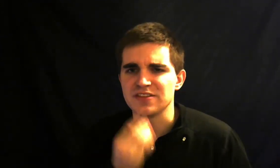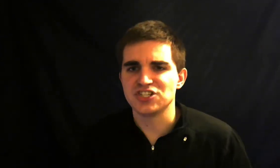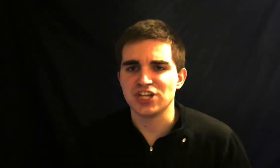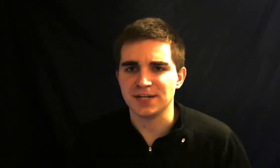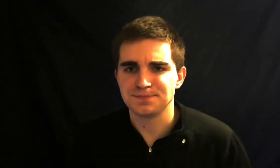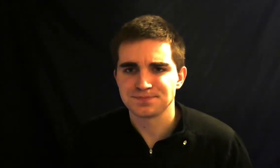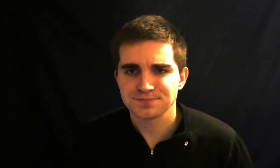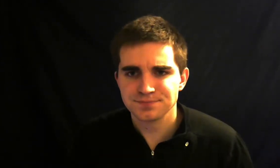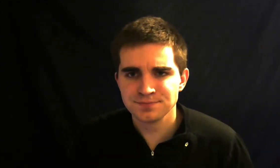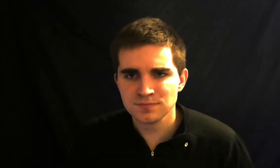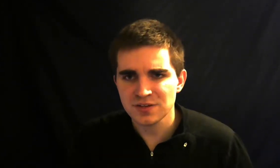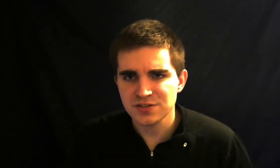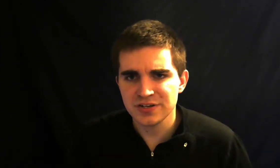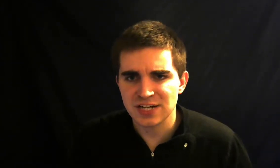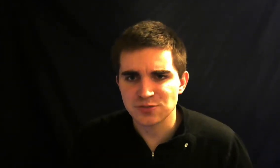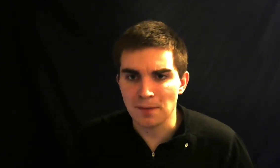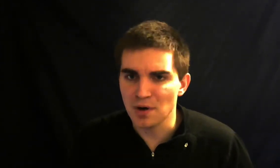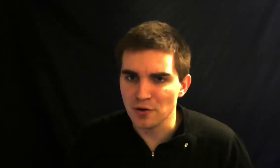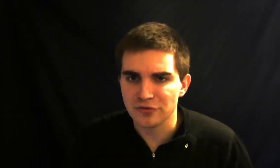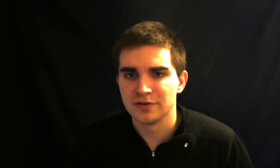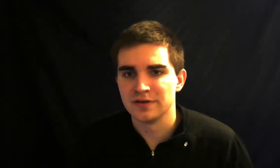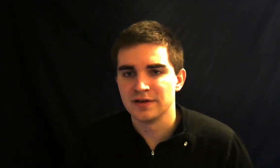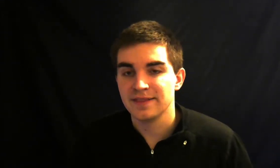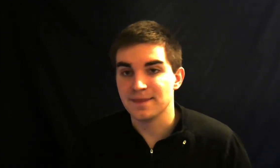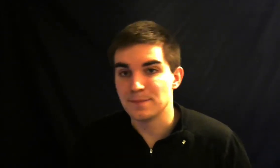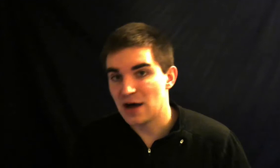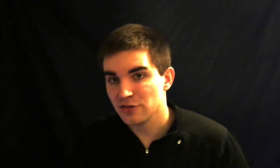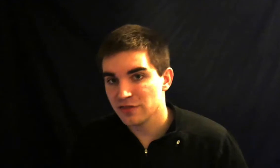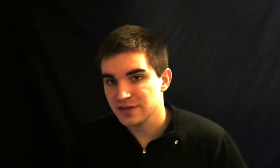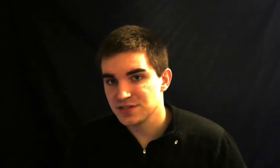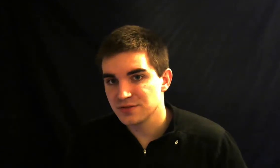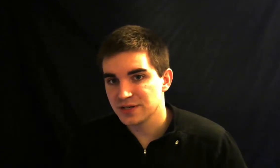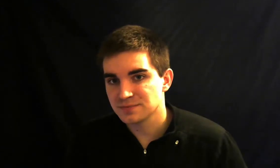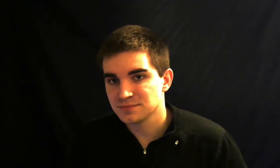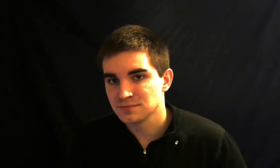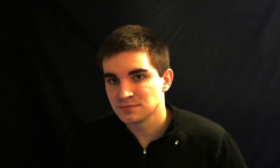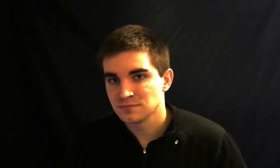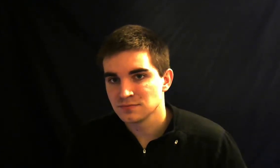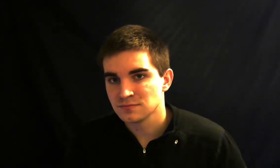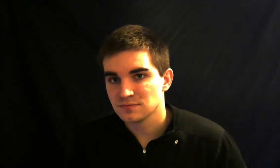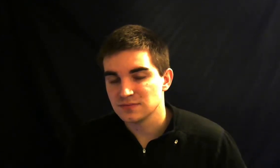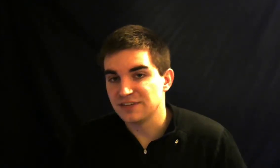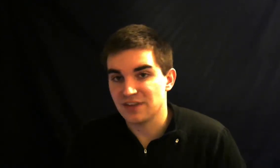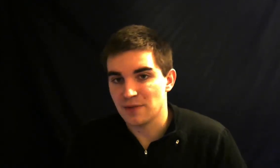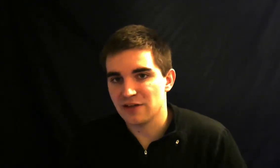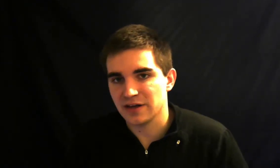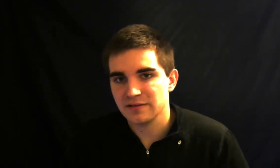chin so you can catch what both the mouth is doing if they're mouthing if